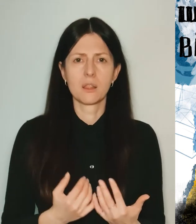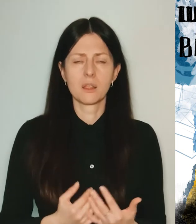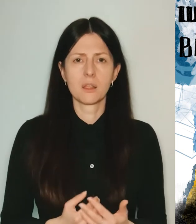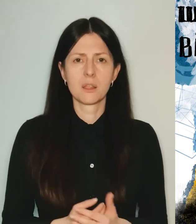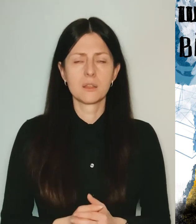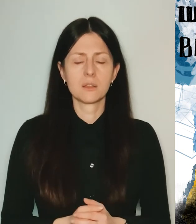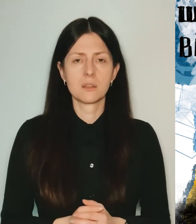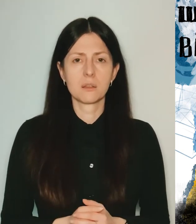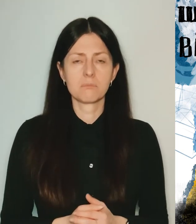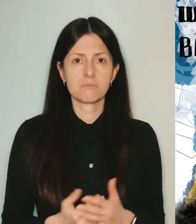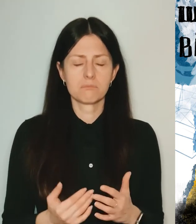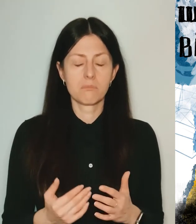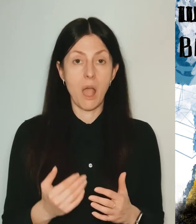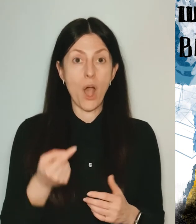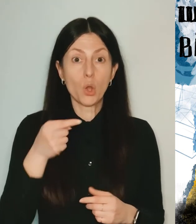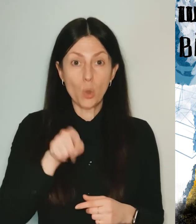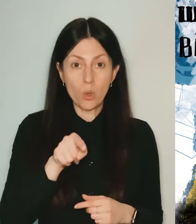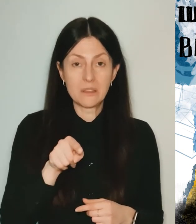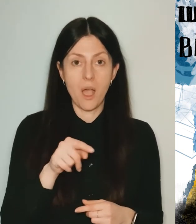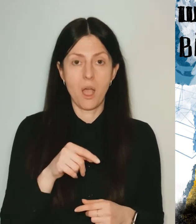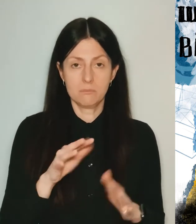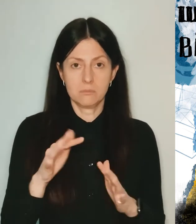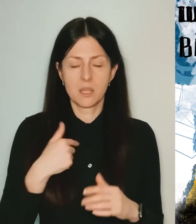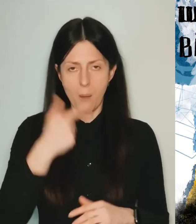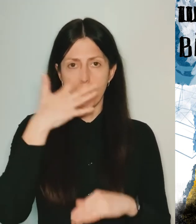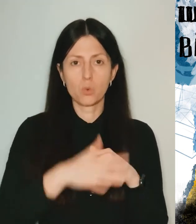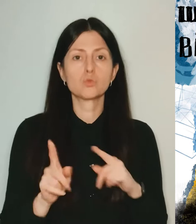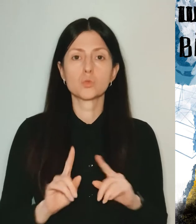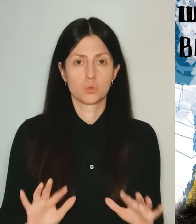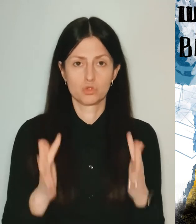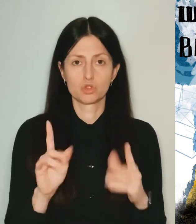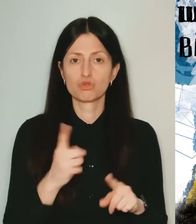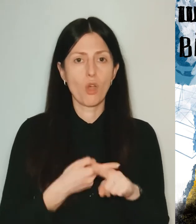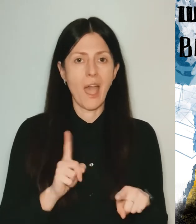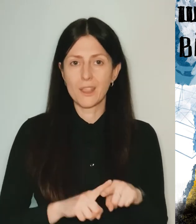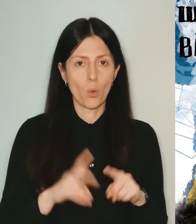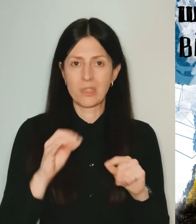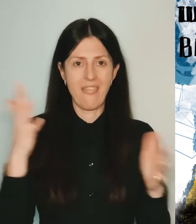uh… at that moment I understood what has happened and that it wasn’t a wind.